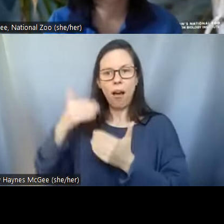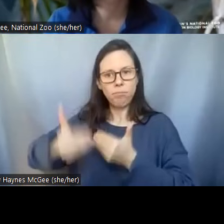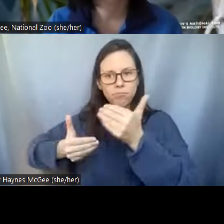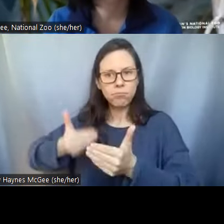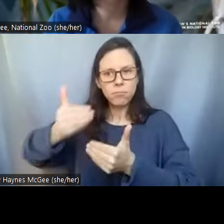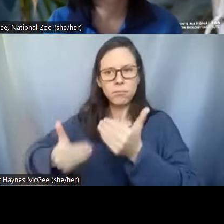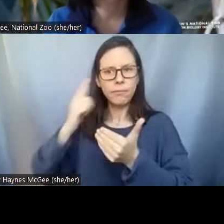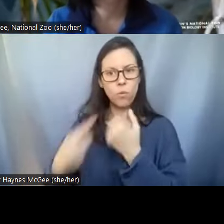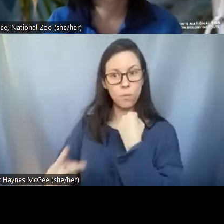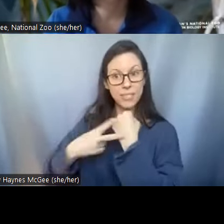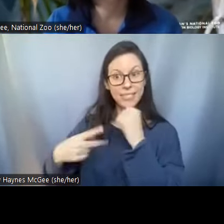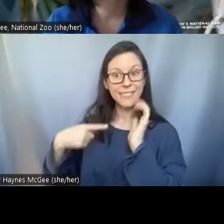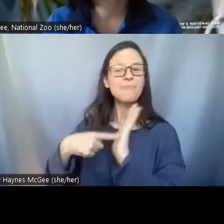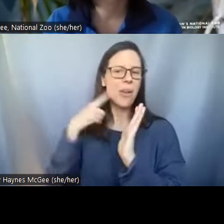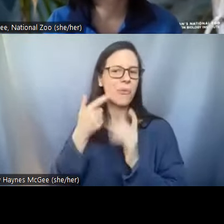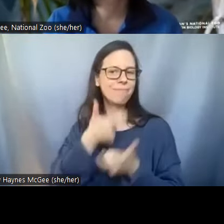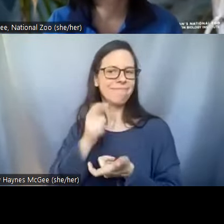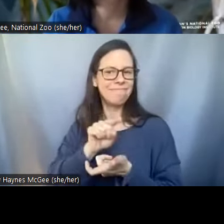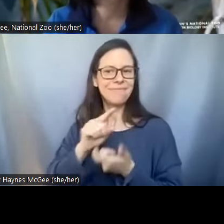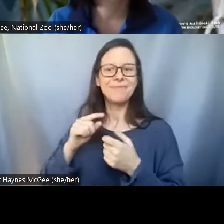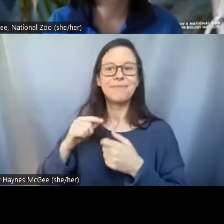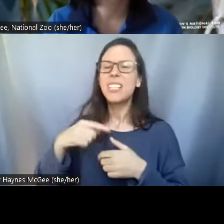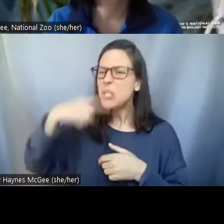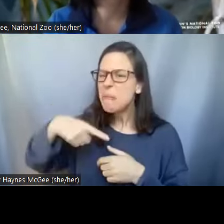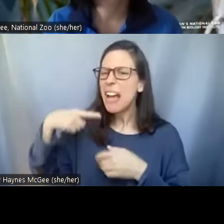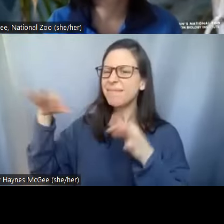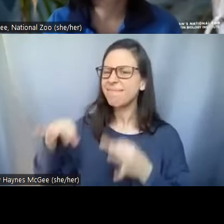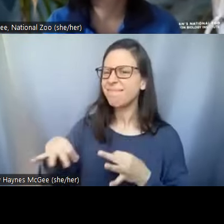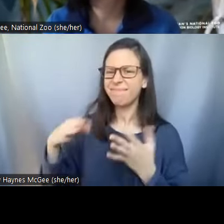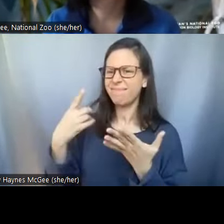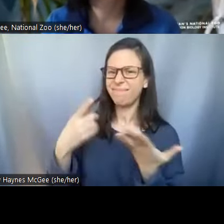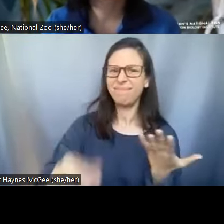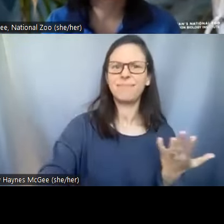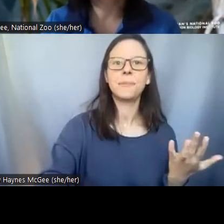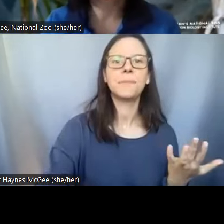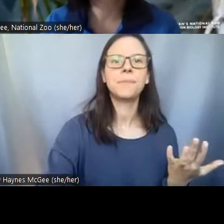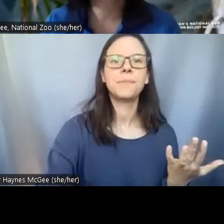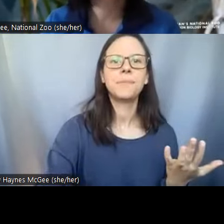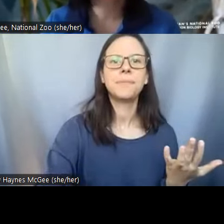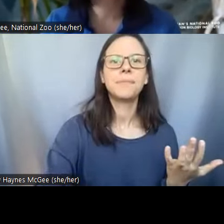So let's play some videos and if you can just walk us through what we're seeing right now. >>Pei-Chih: So